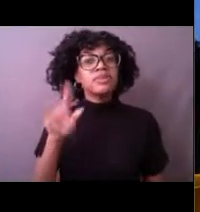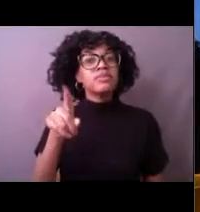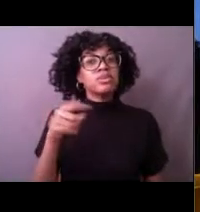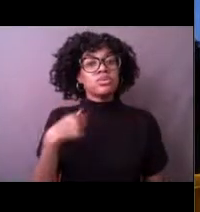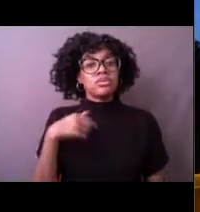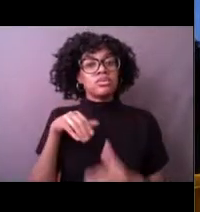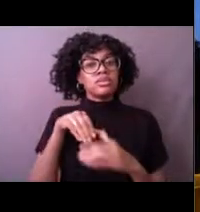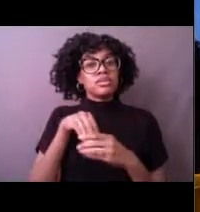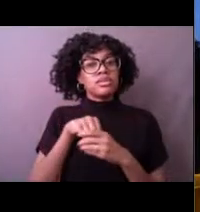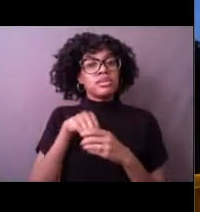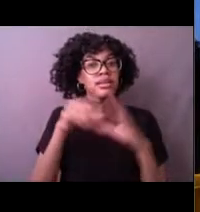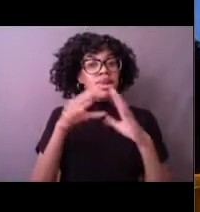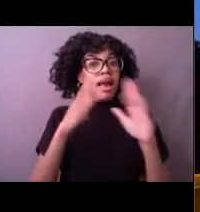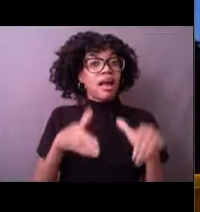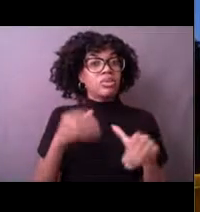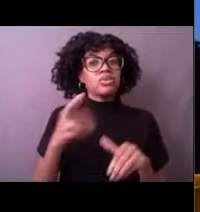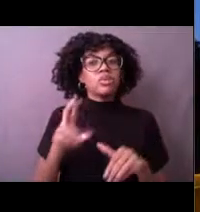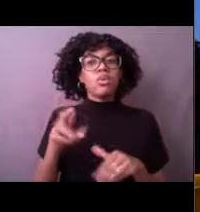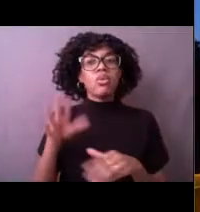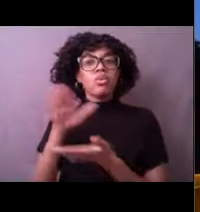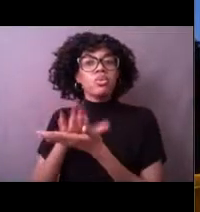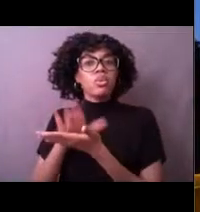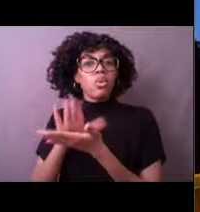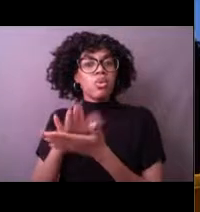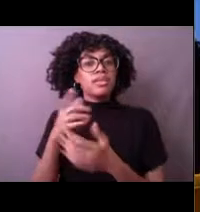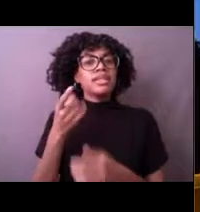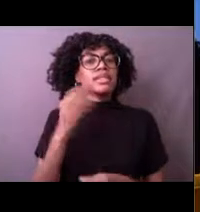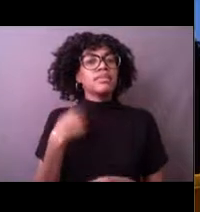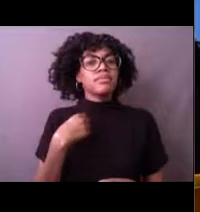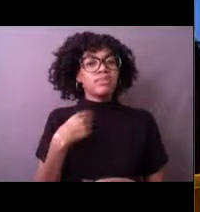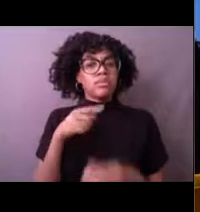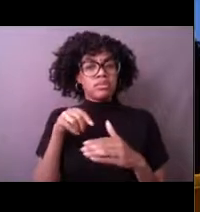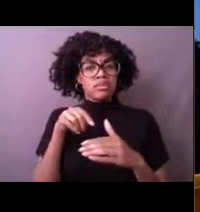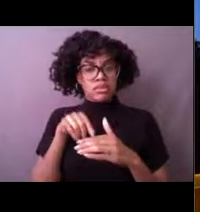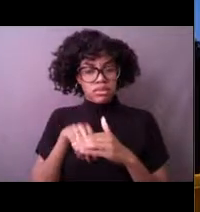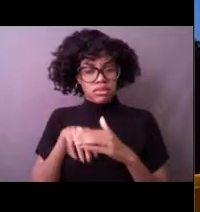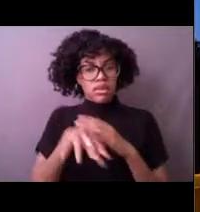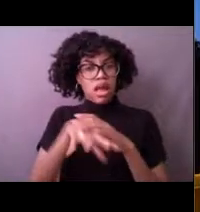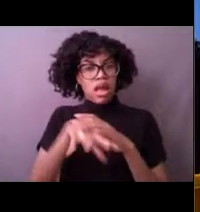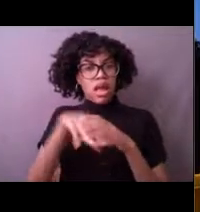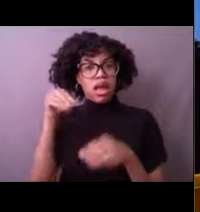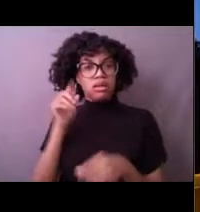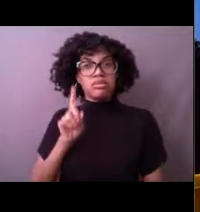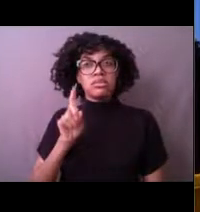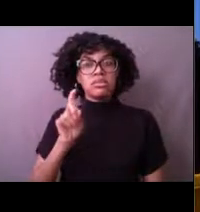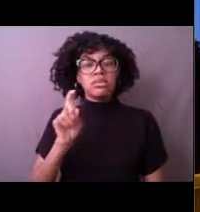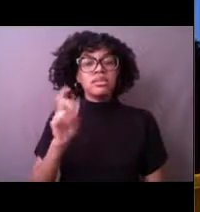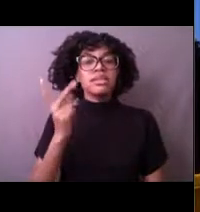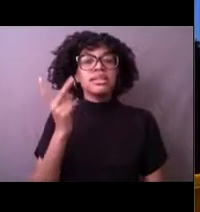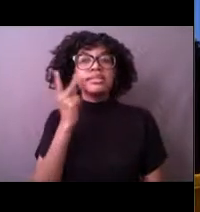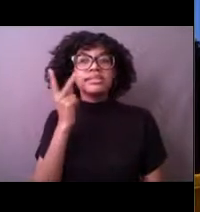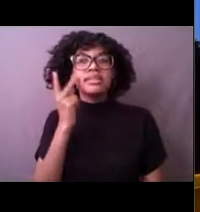what might you see, hear, feel, or touch when you go outside?